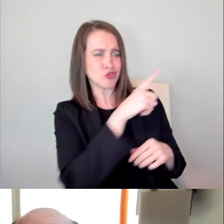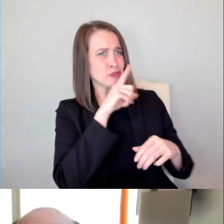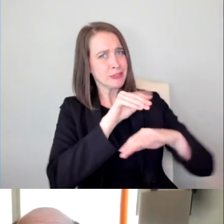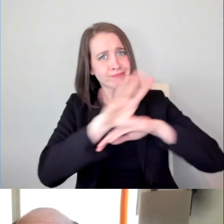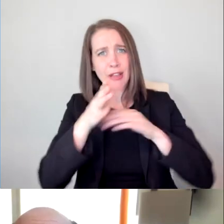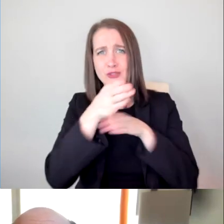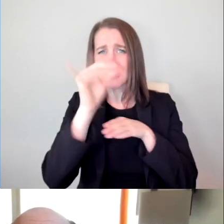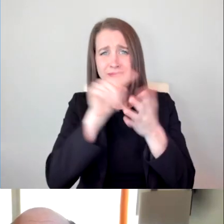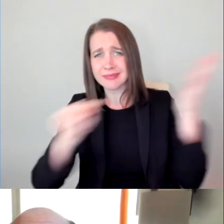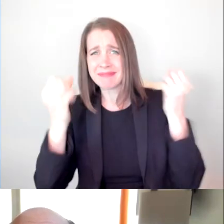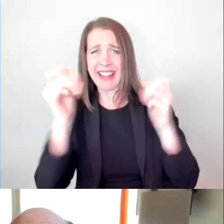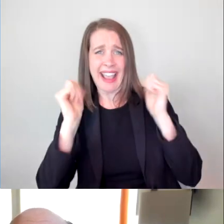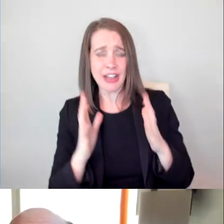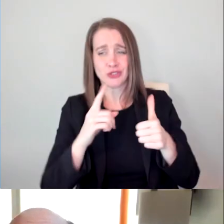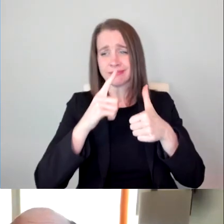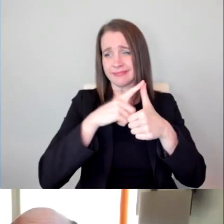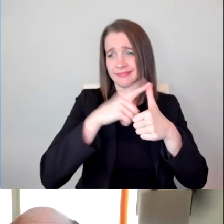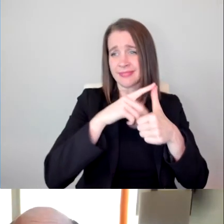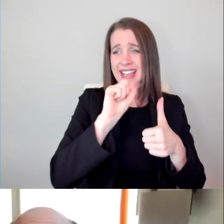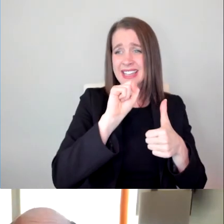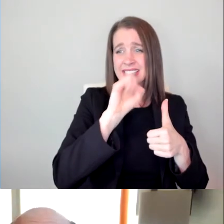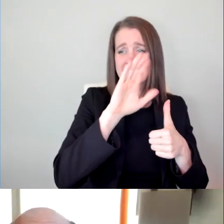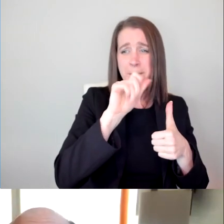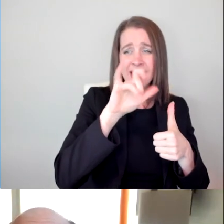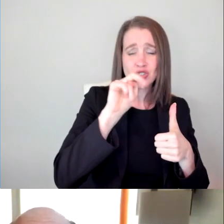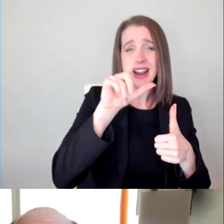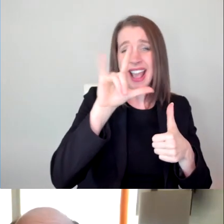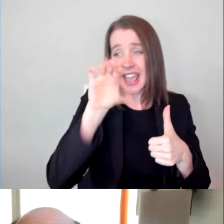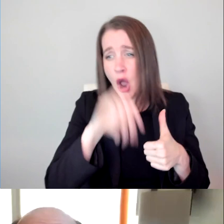such as Academy Award-winner, Sebastian Lelio of A Fantastic